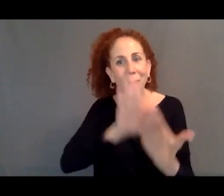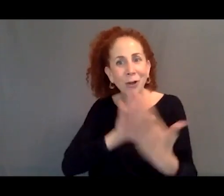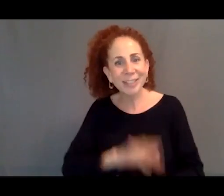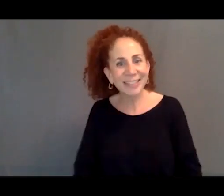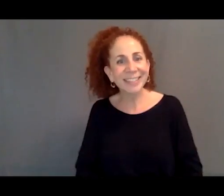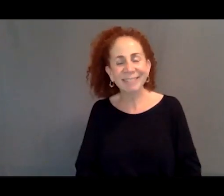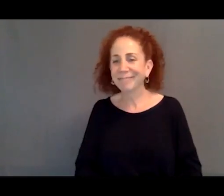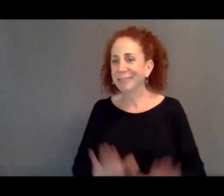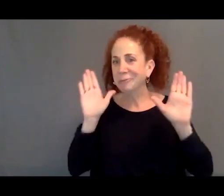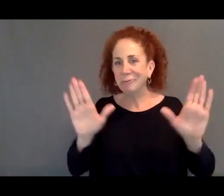Yeah, it's great.